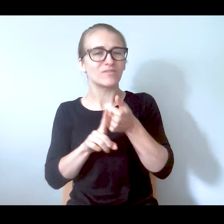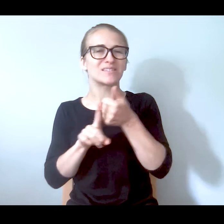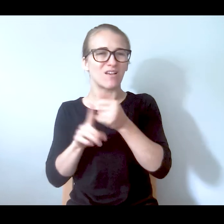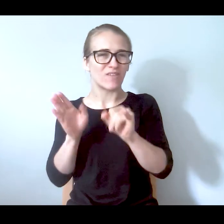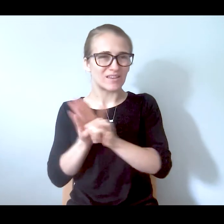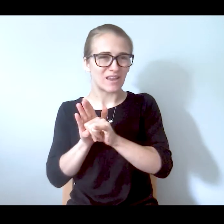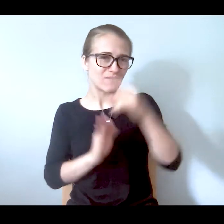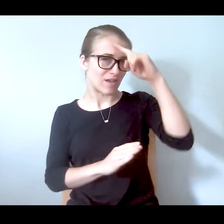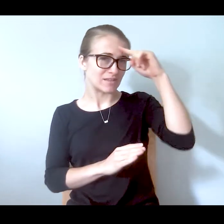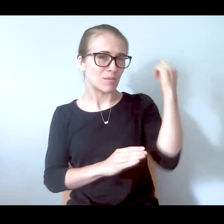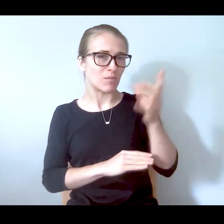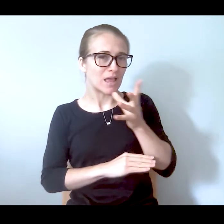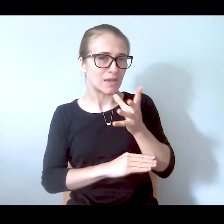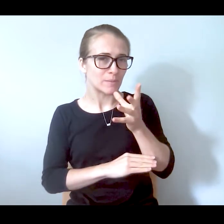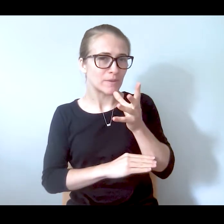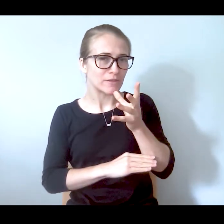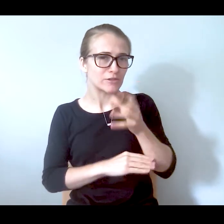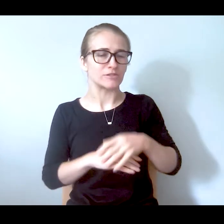self identify as a black mower afraid for a her